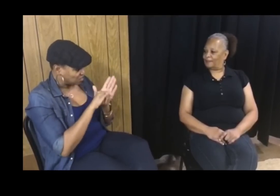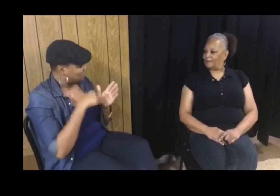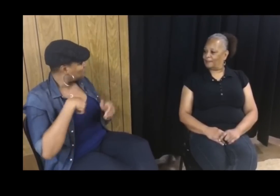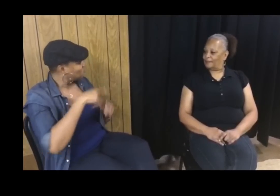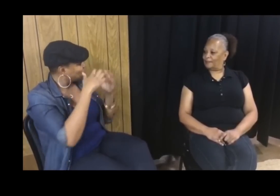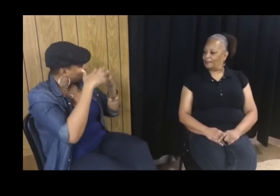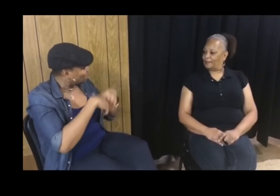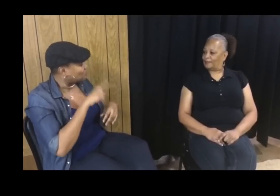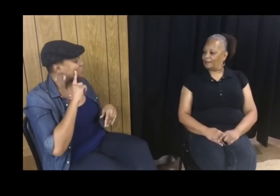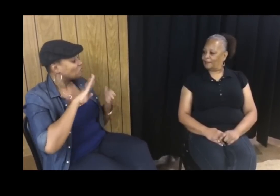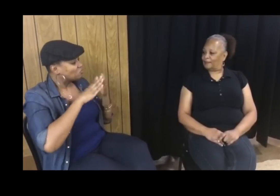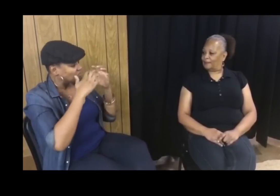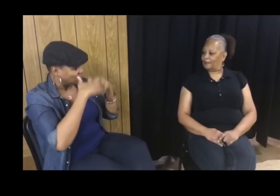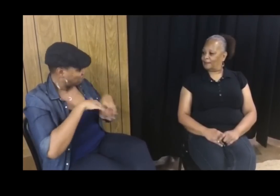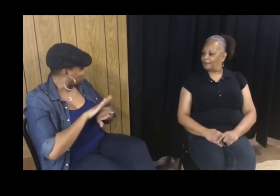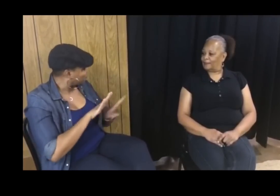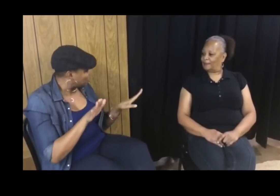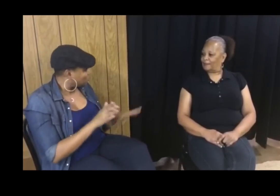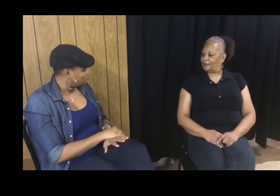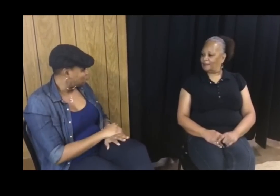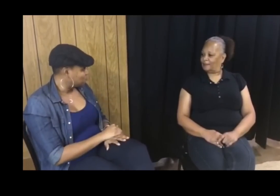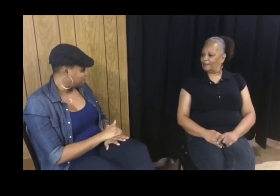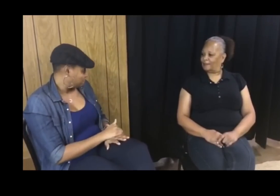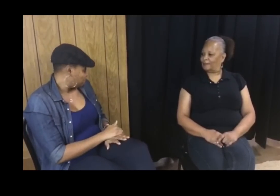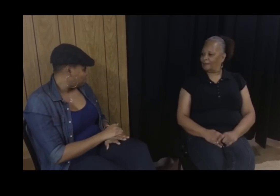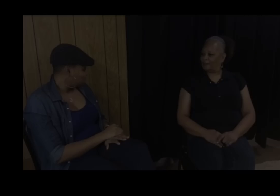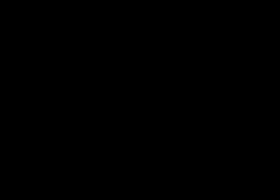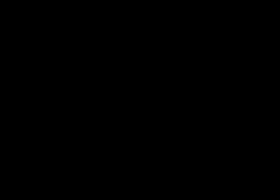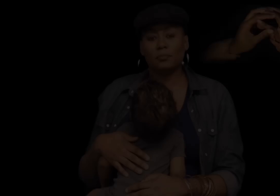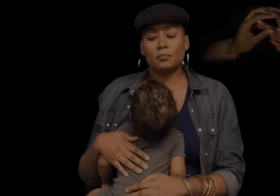If we do this, we’ll fall apart, and our Deaf communities will too.